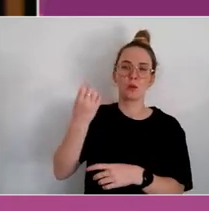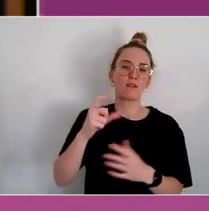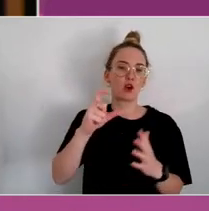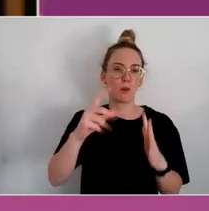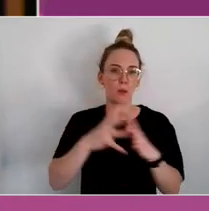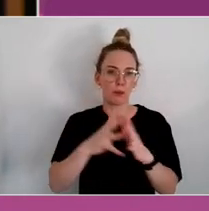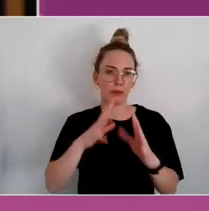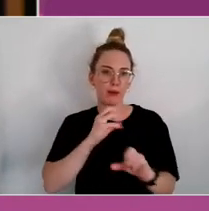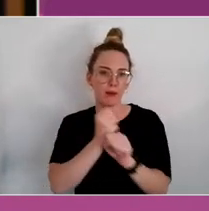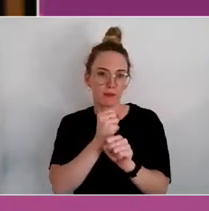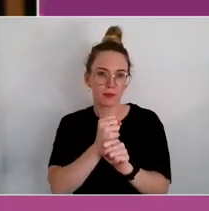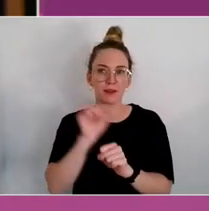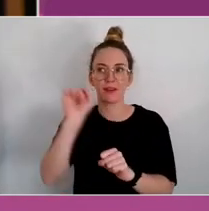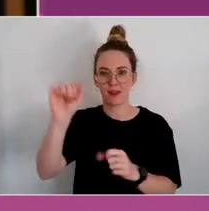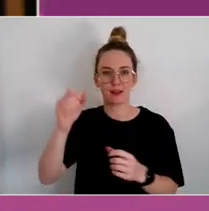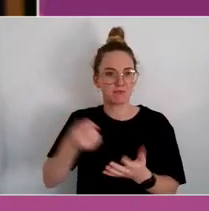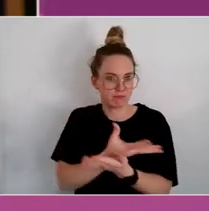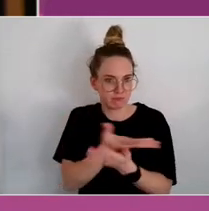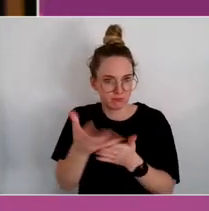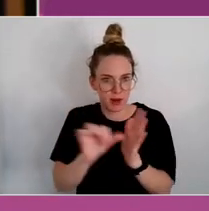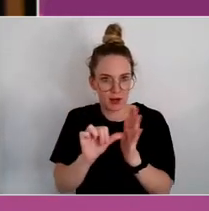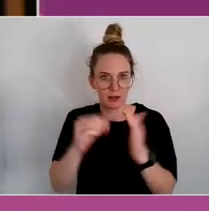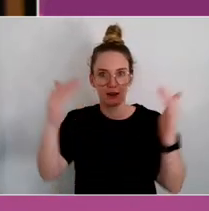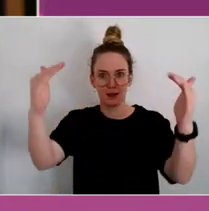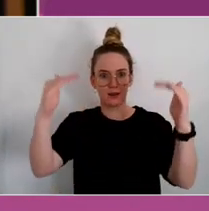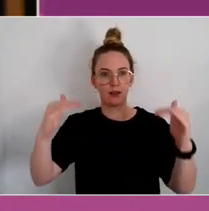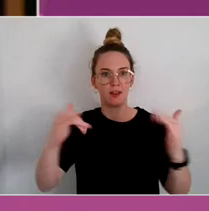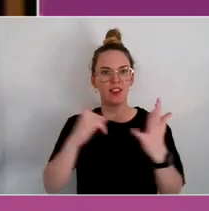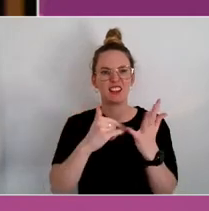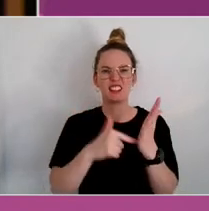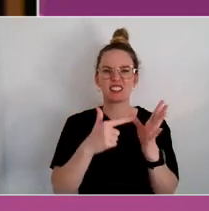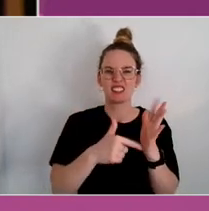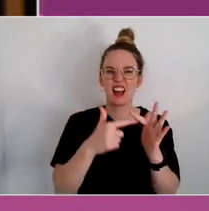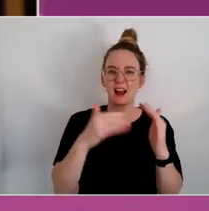its money, at the state level, you get the local hospital district.